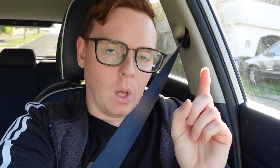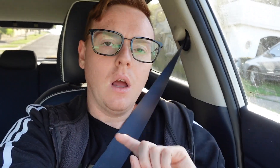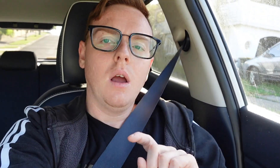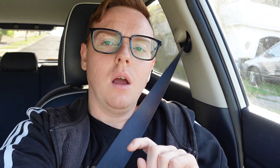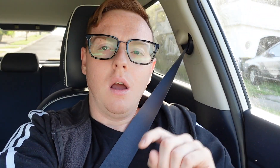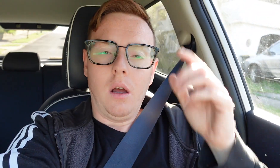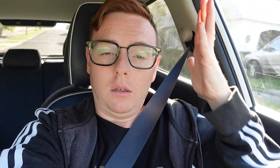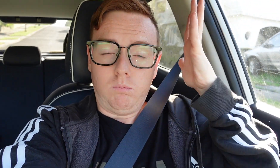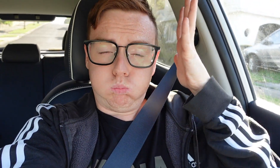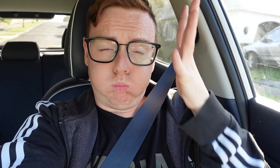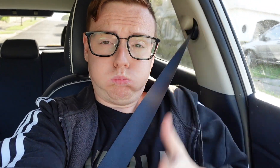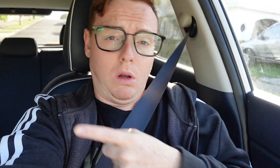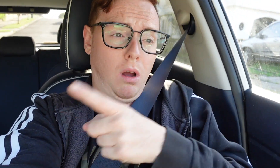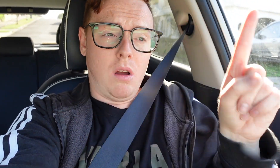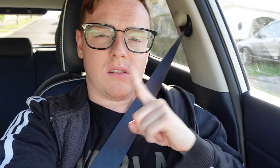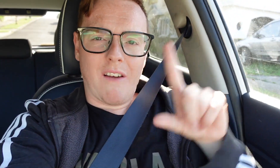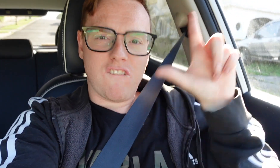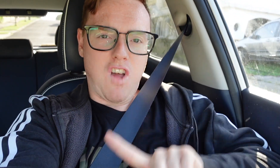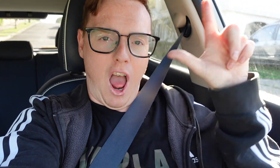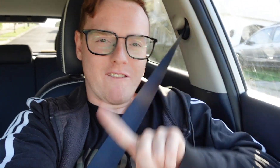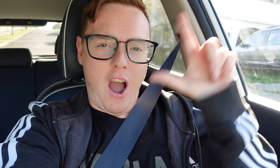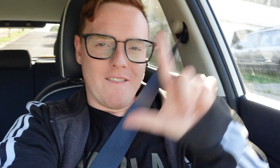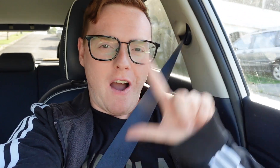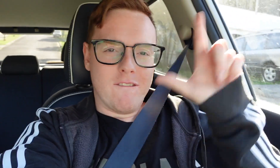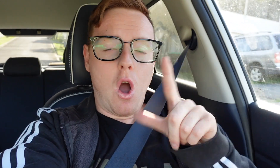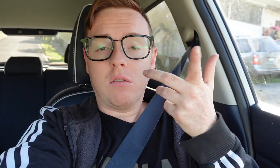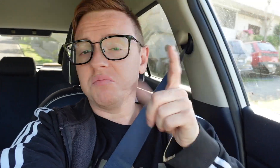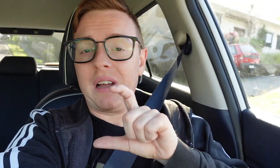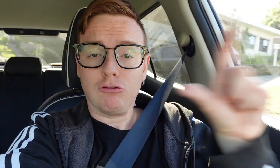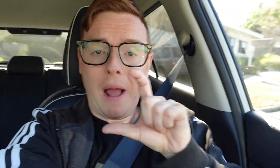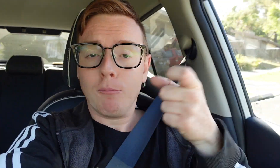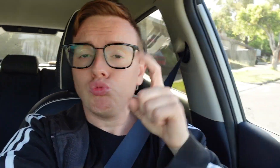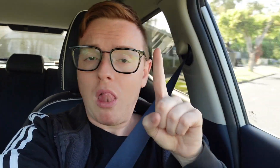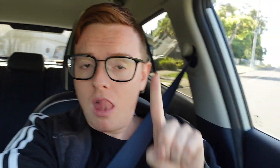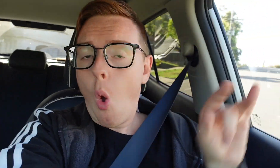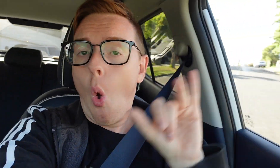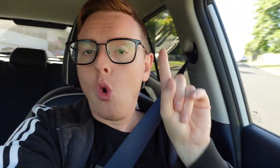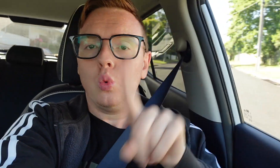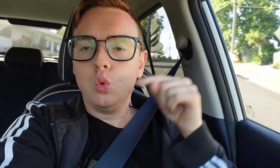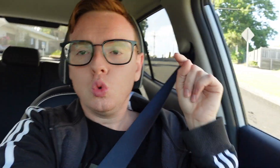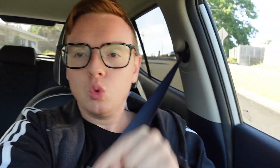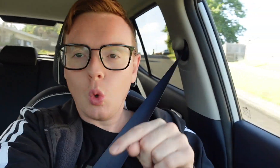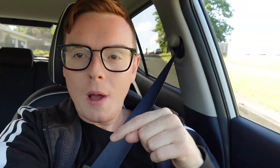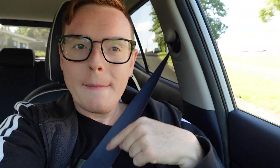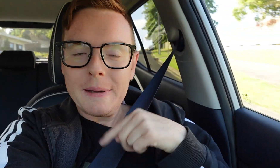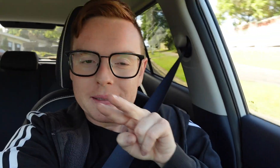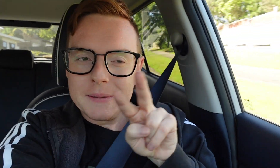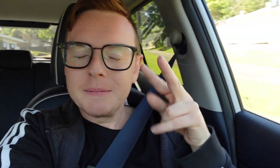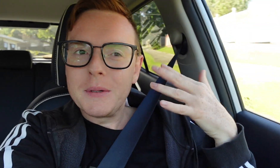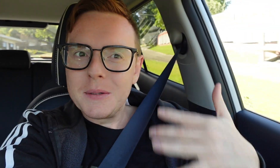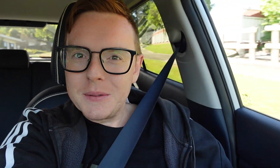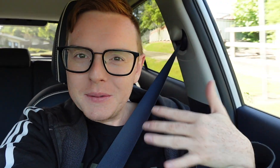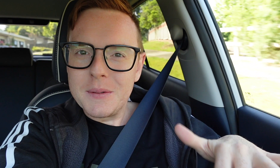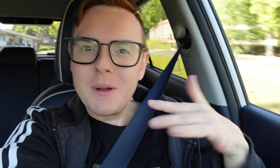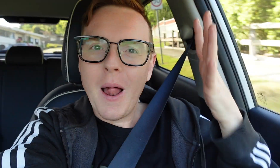Lots of people request vlog on Reel and YouTube. I have come to realise it.